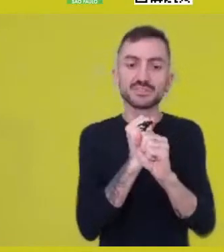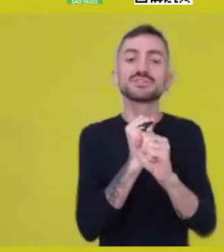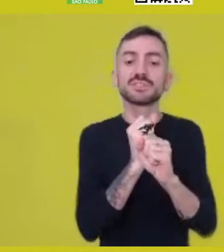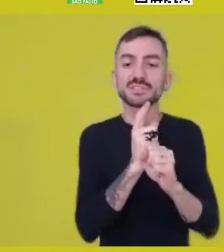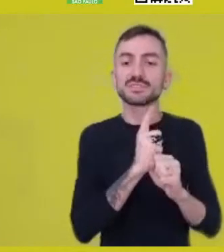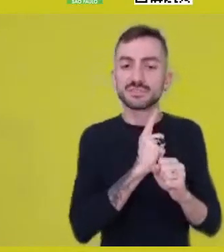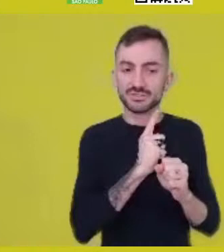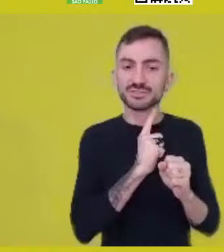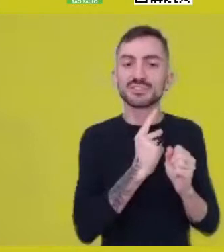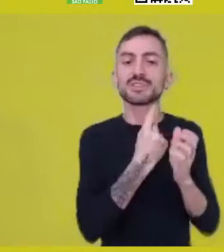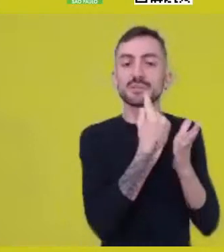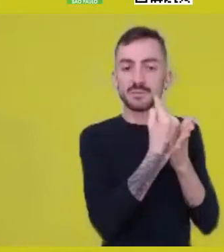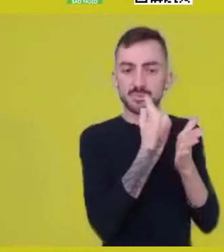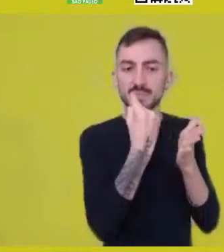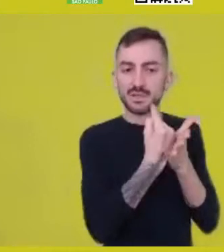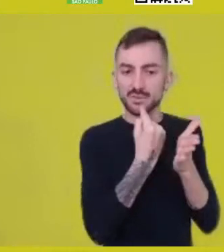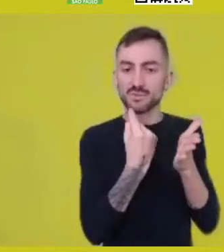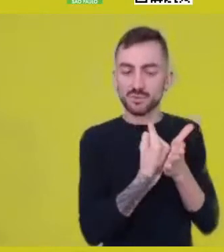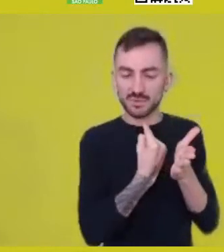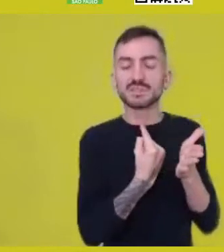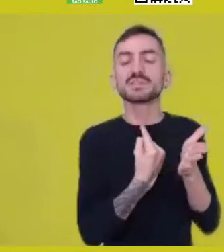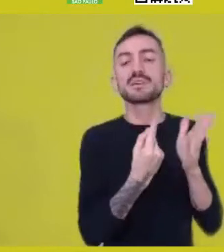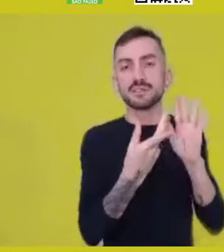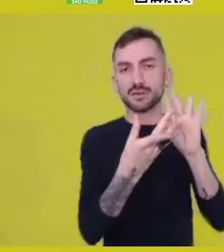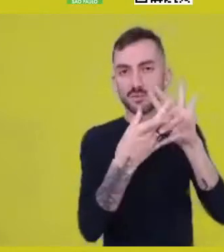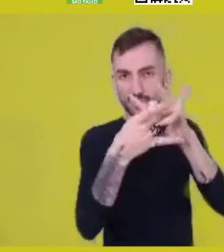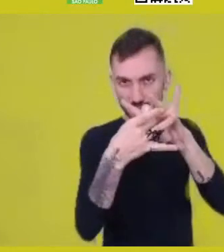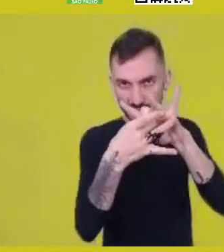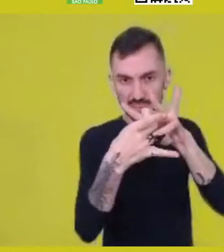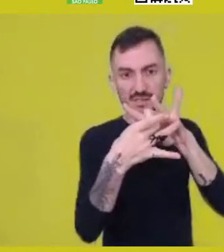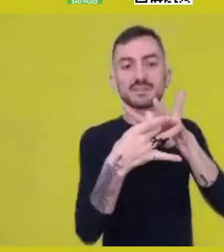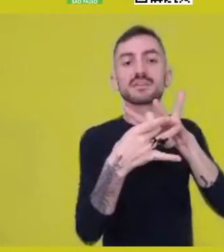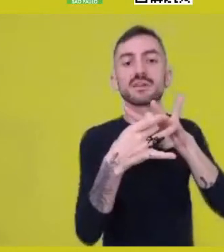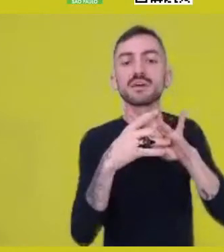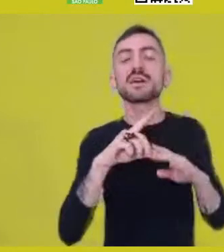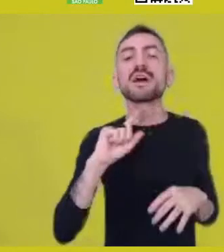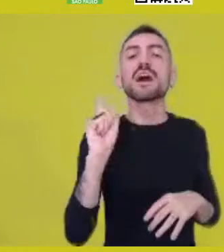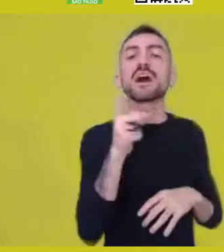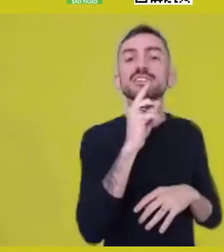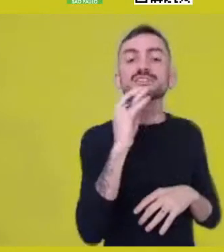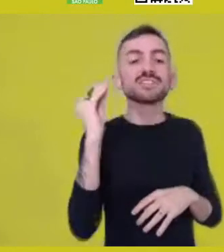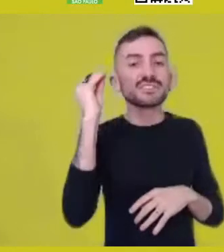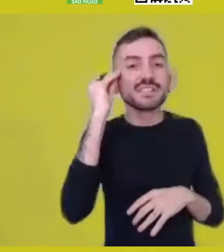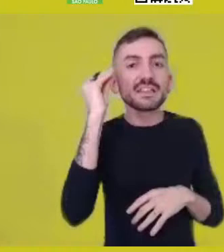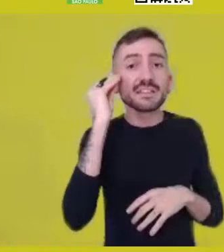because they’re about our attempts at giving some answers.